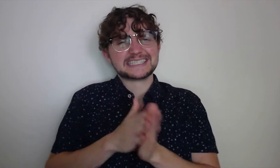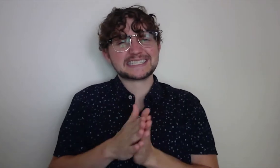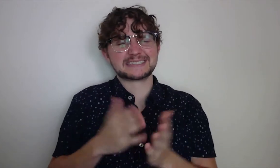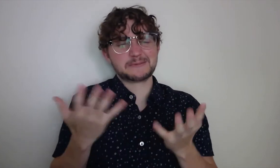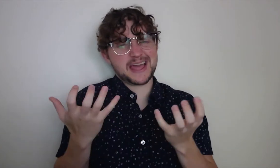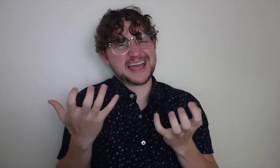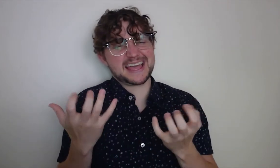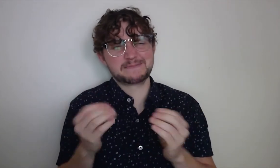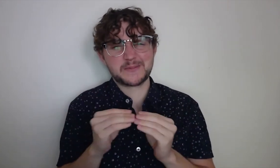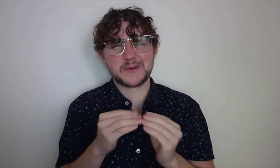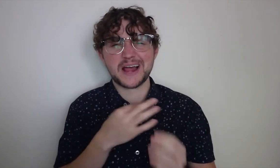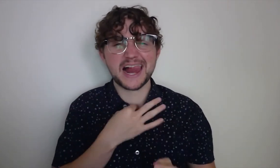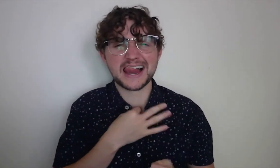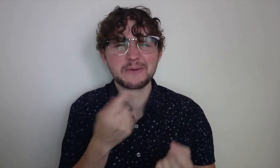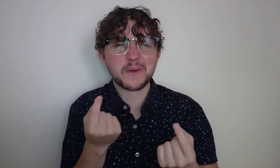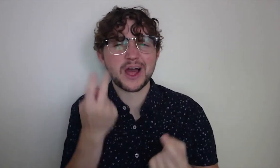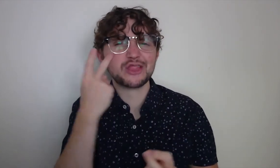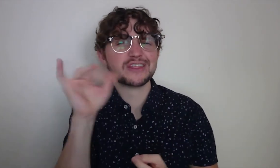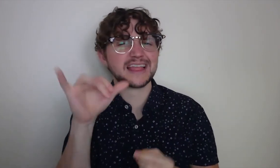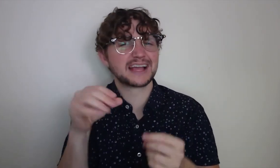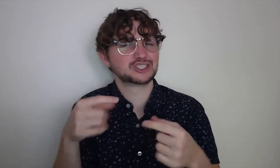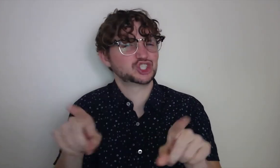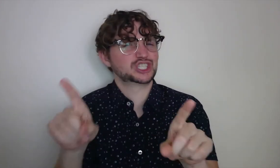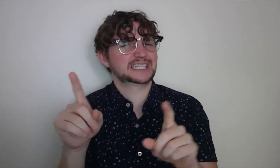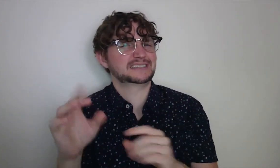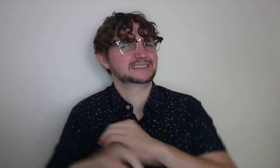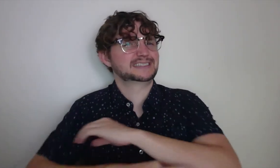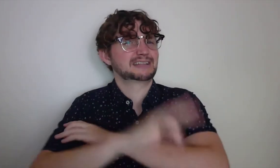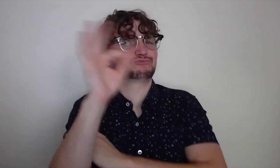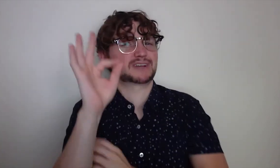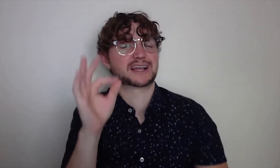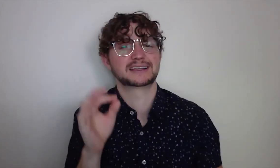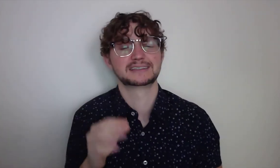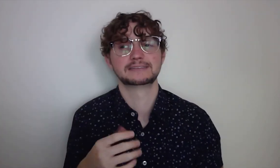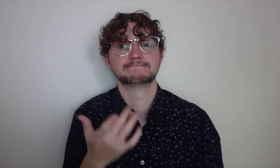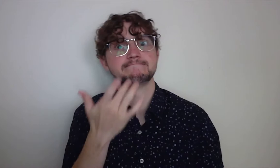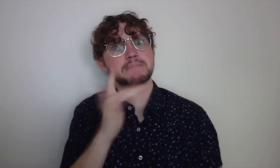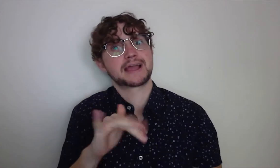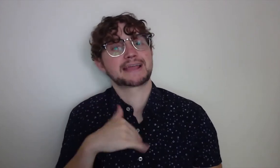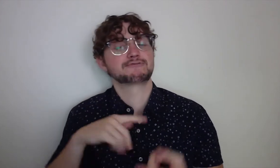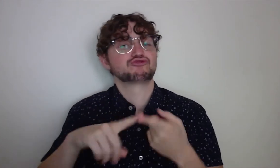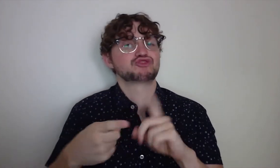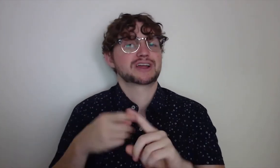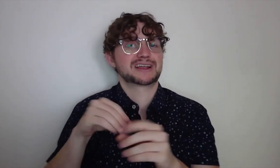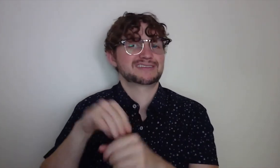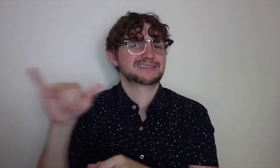I wanted more. I really wanted to know what it would look like during a sunrise.